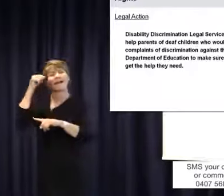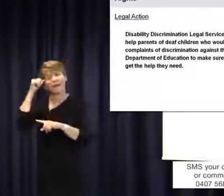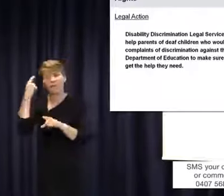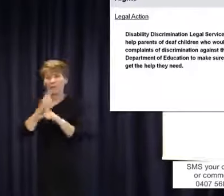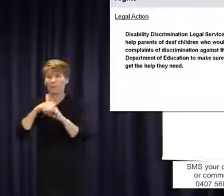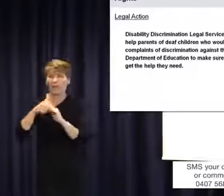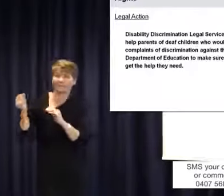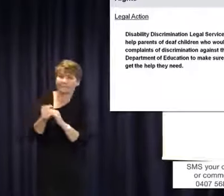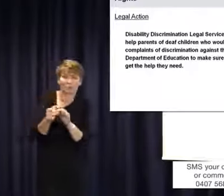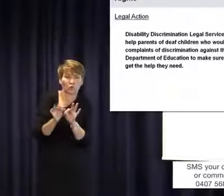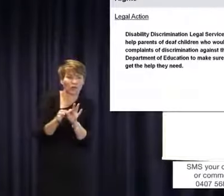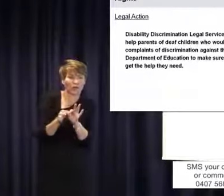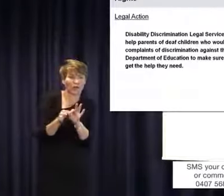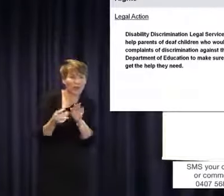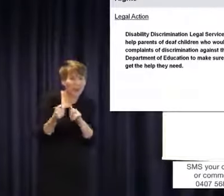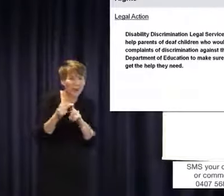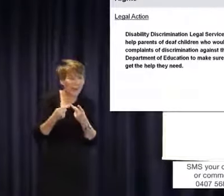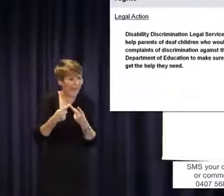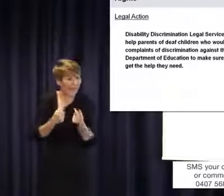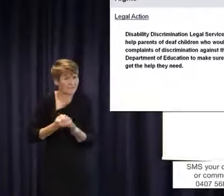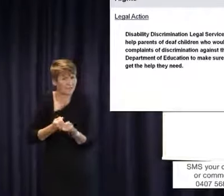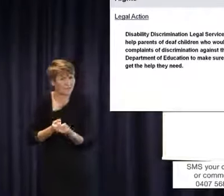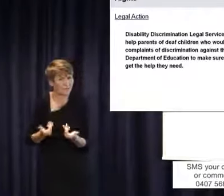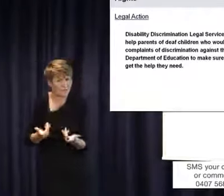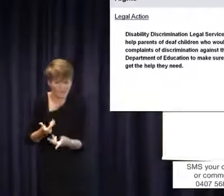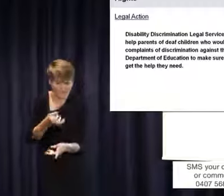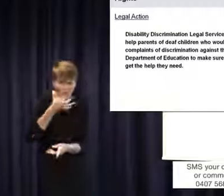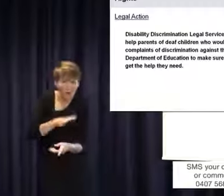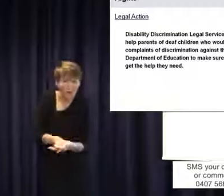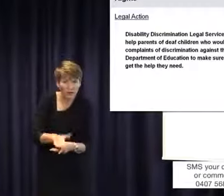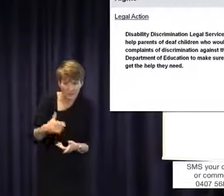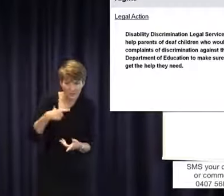also the sorts of supports that kids with hearing losses need that are in addition to